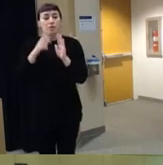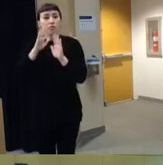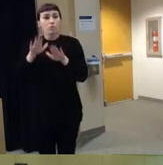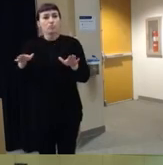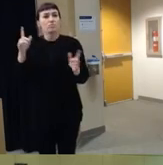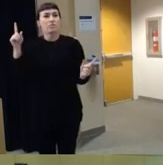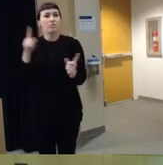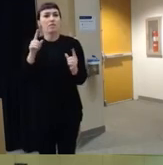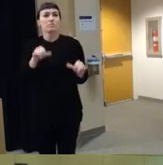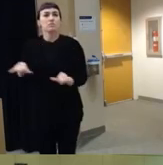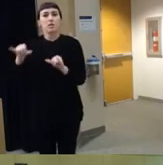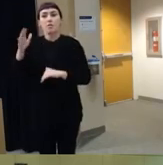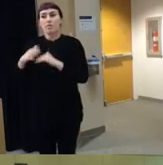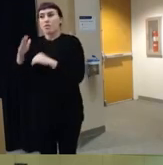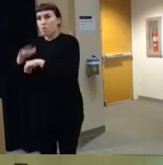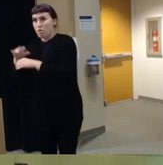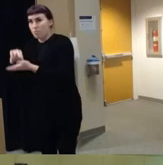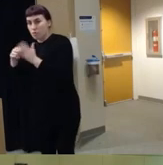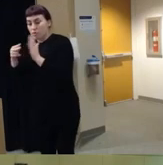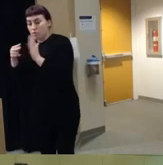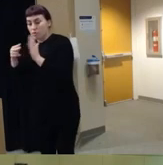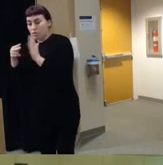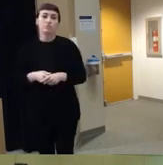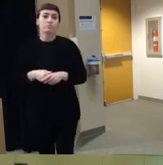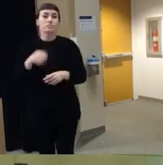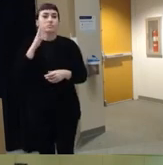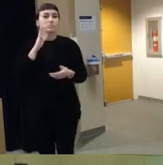intentional ones so they're less common than homicides and suicides they're still really